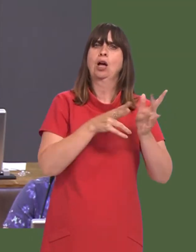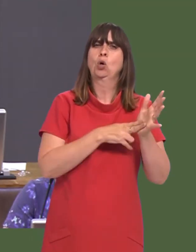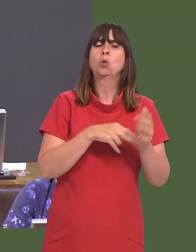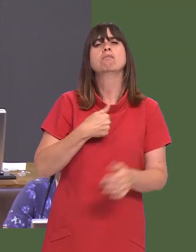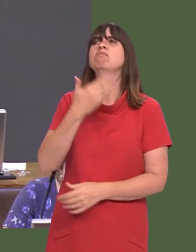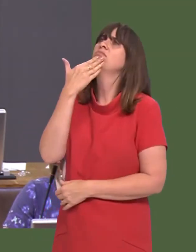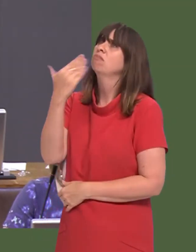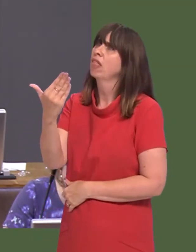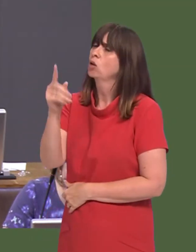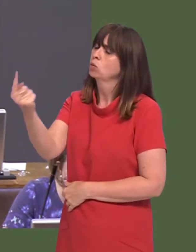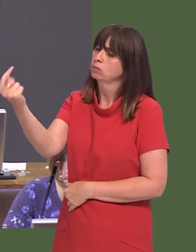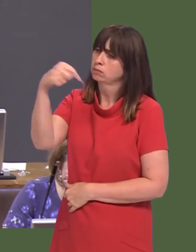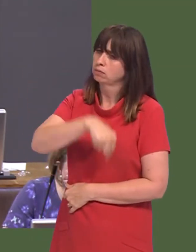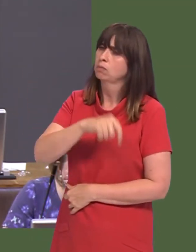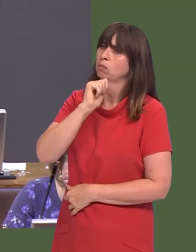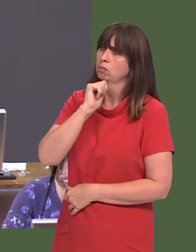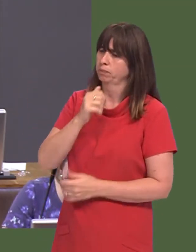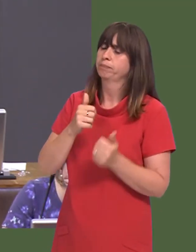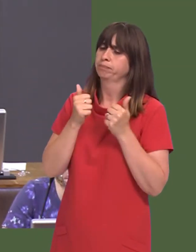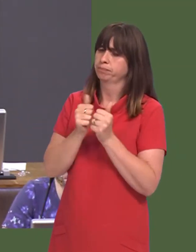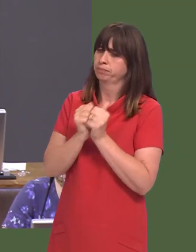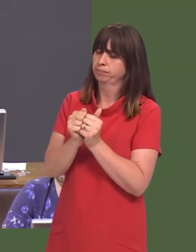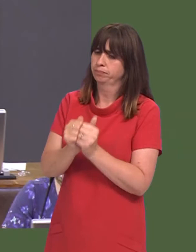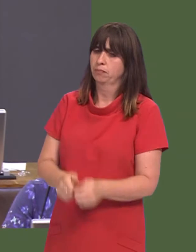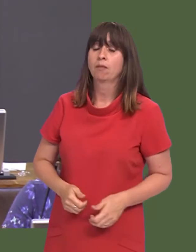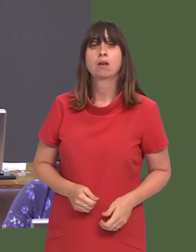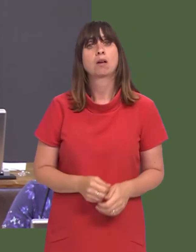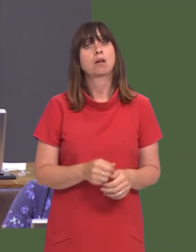I thank him for the courtesy heís extended to that cross-party delegation.